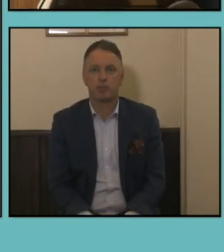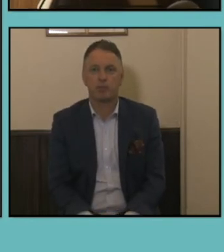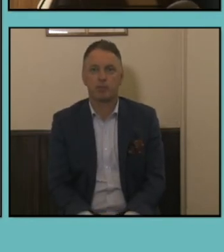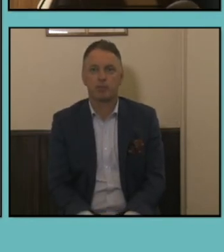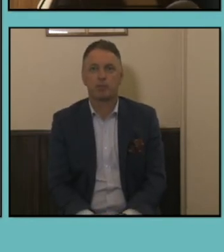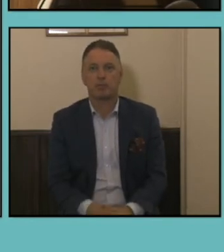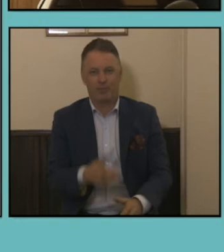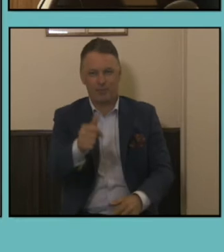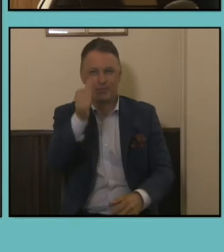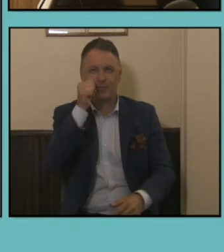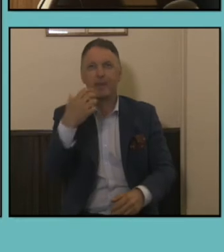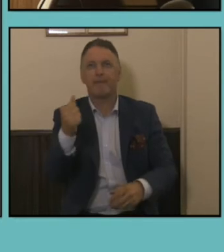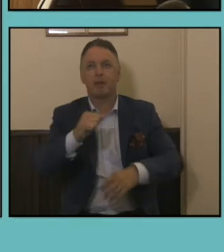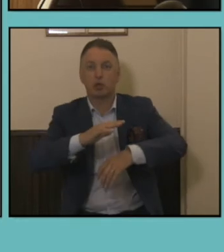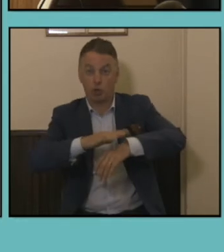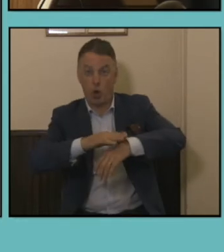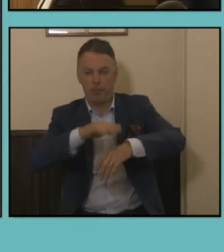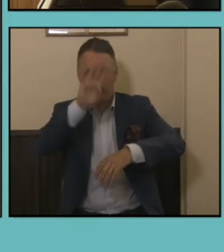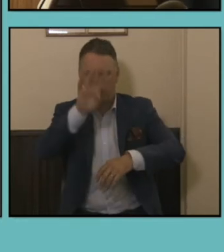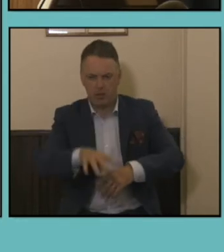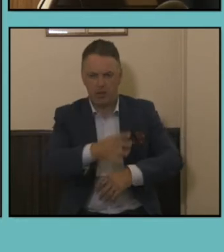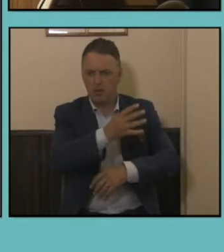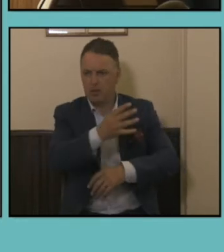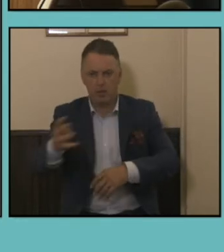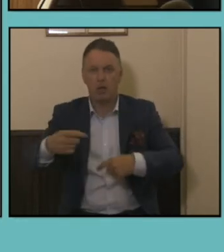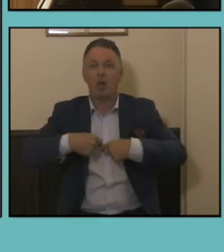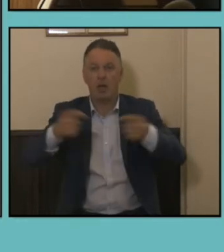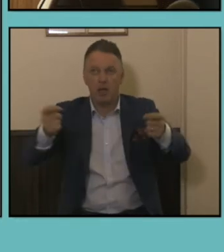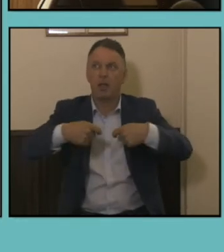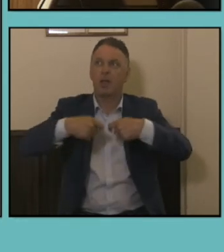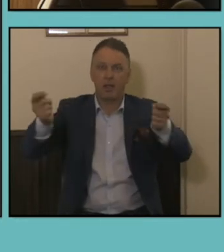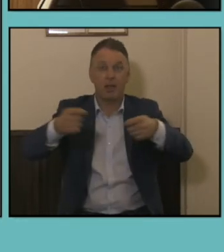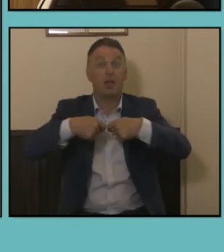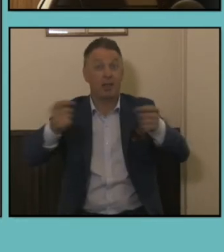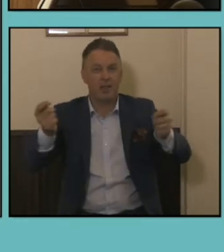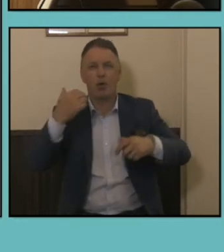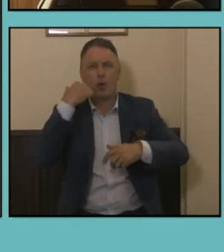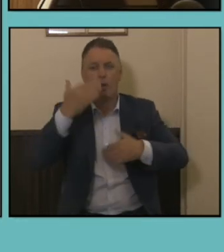timetable. Census Data Releases are always done in stages and this is done